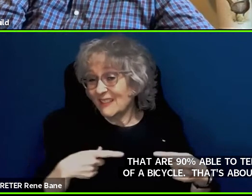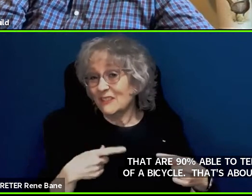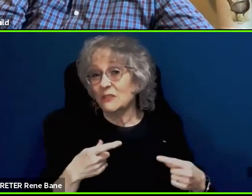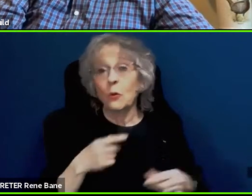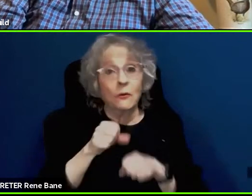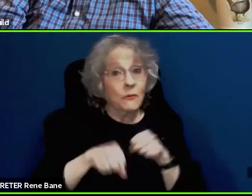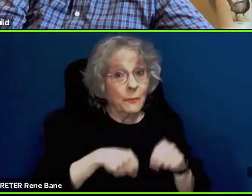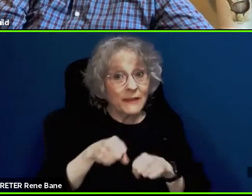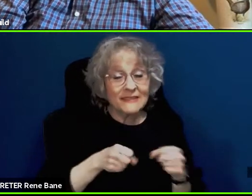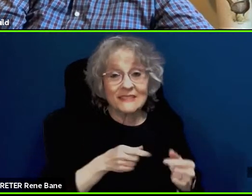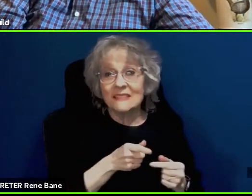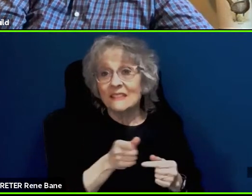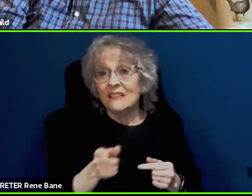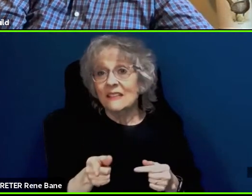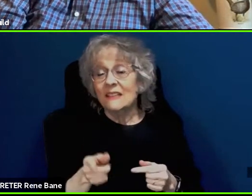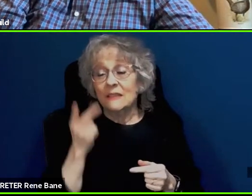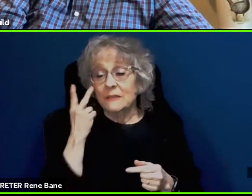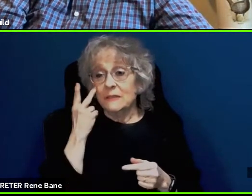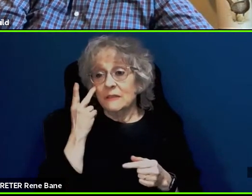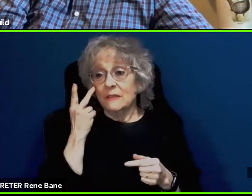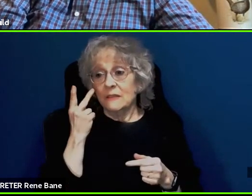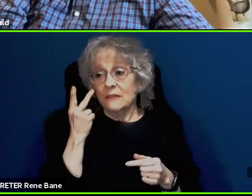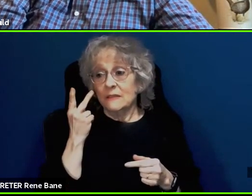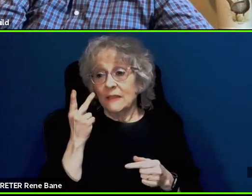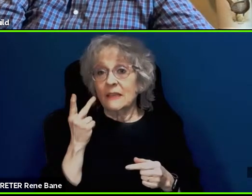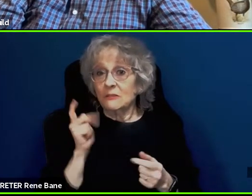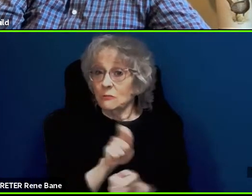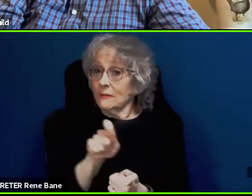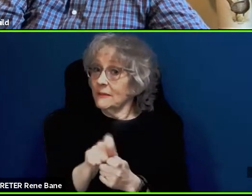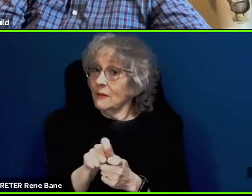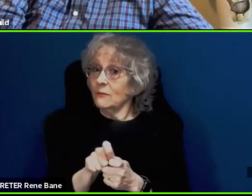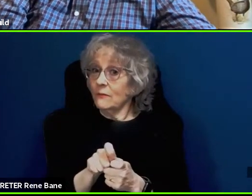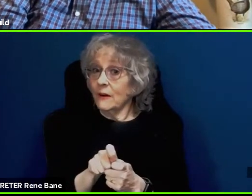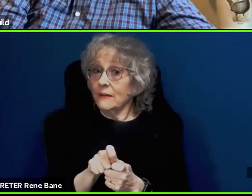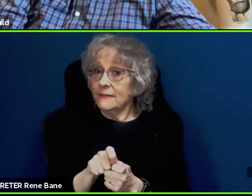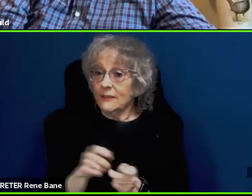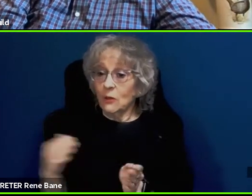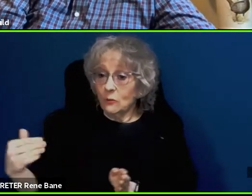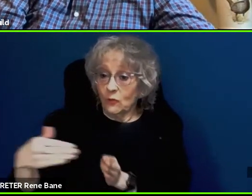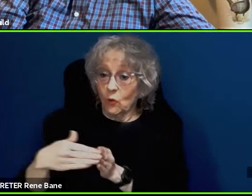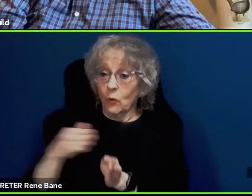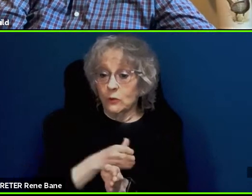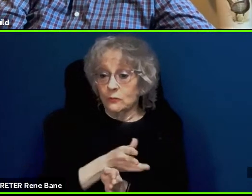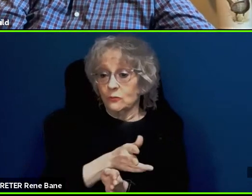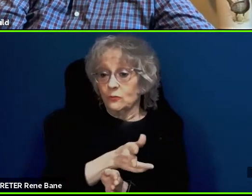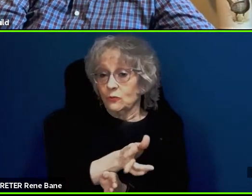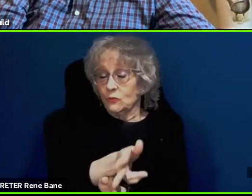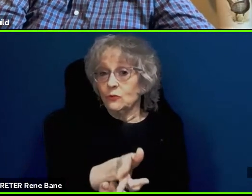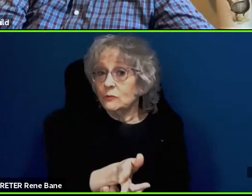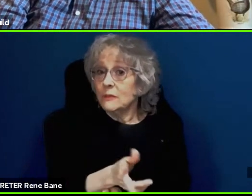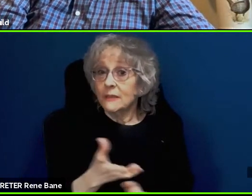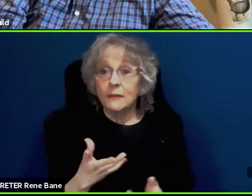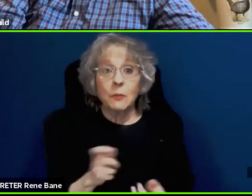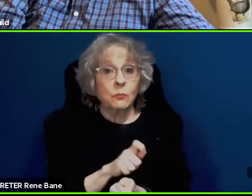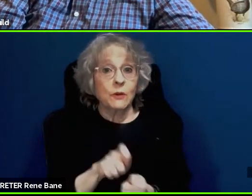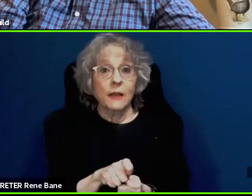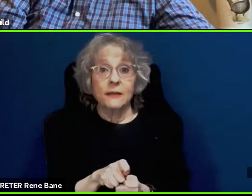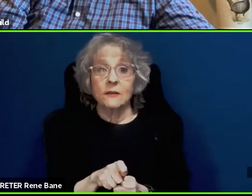get quite a few of these things very actively have built up big dictionaries of object definitions.